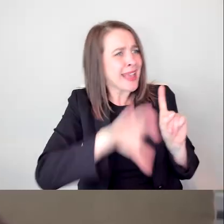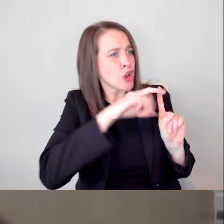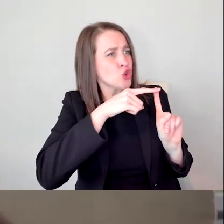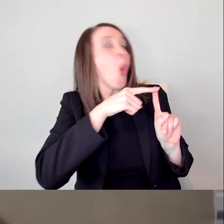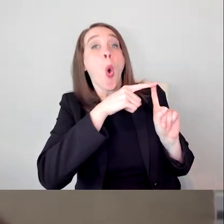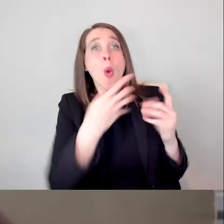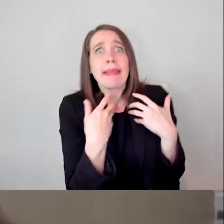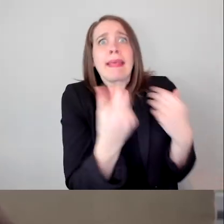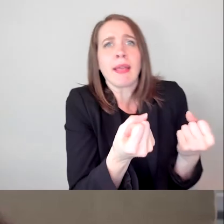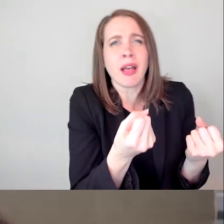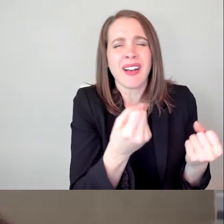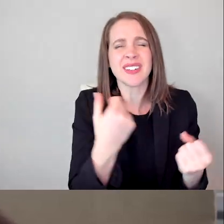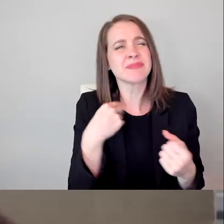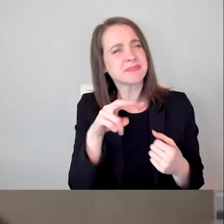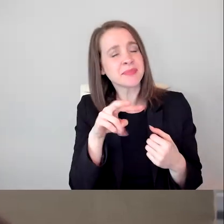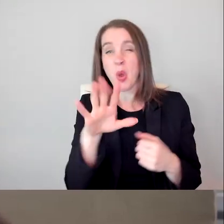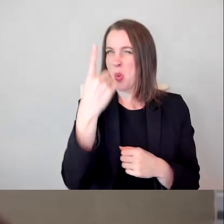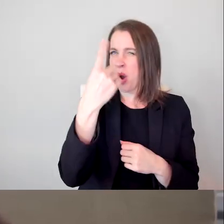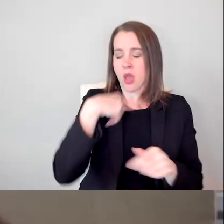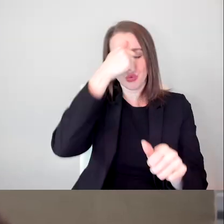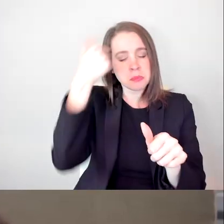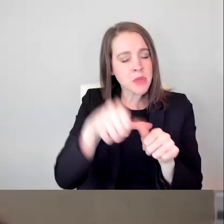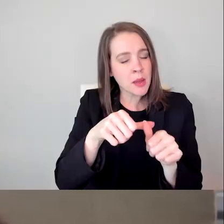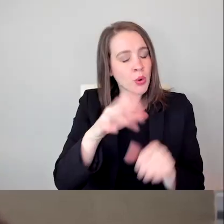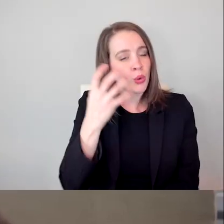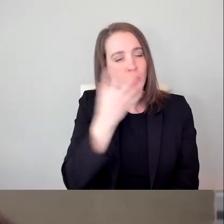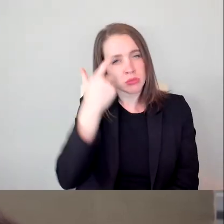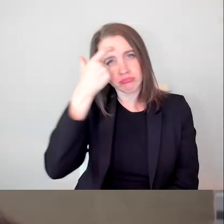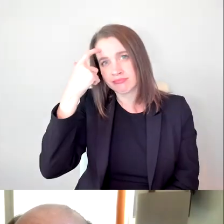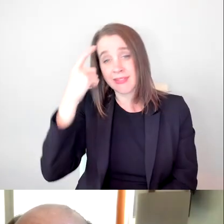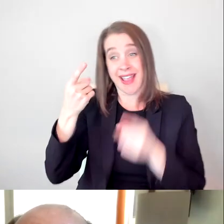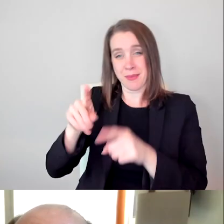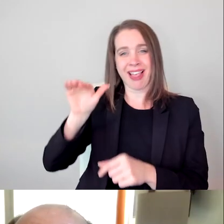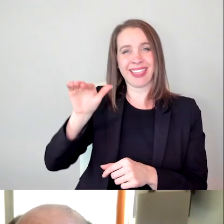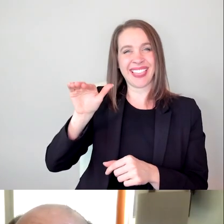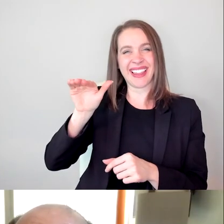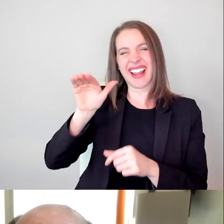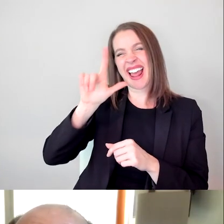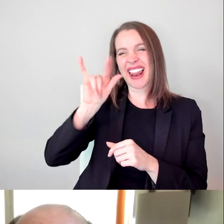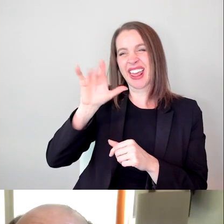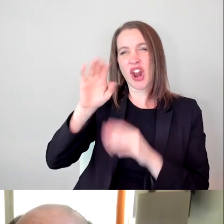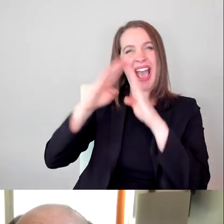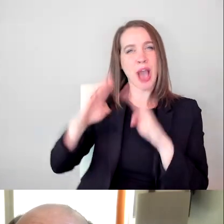stuck with me forever, was there was a blind character on "Little House on the Prairie", and he got caught in an explosion,